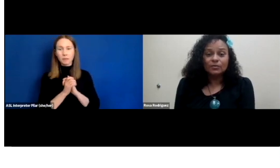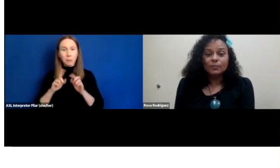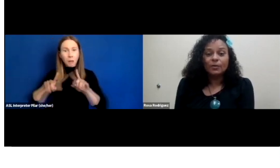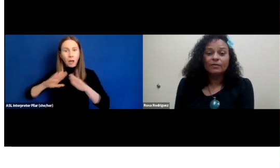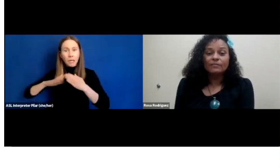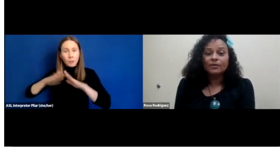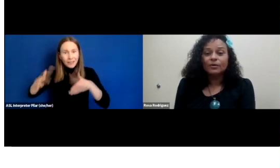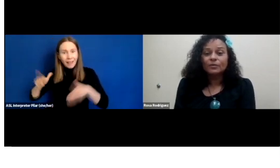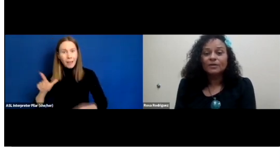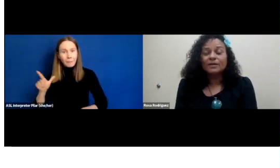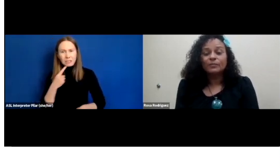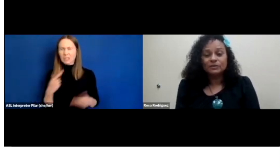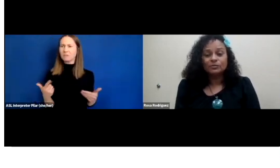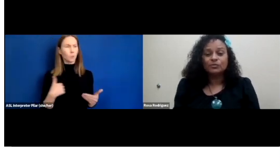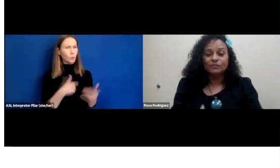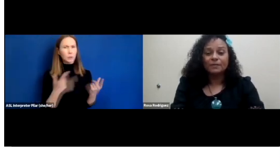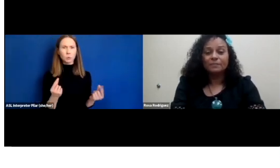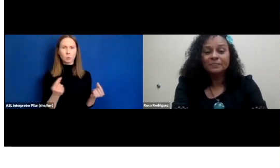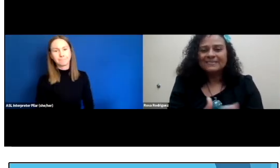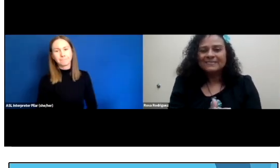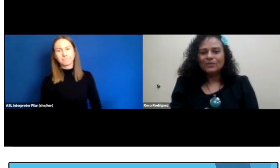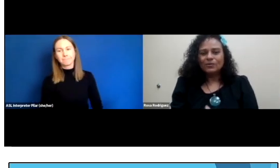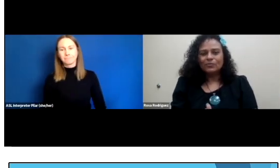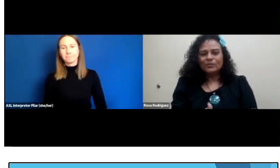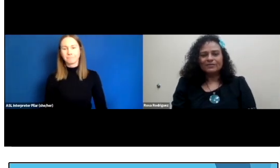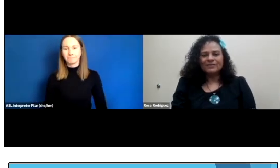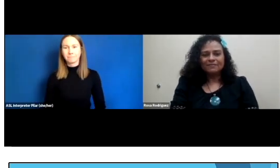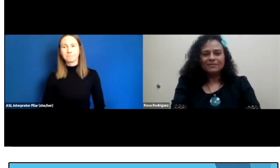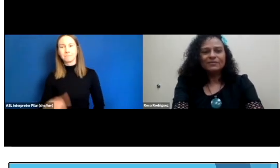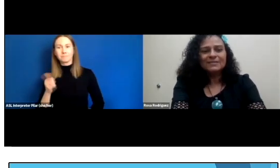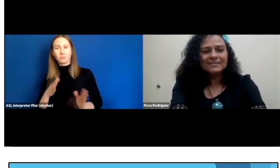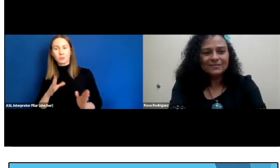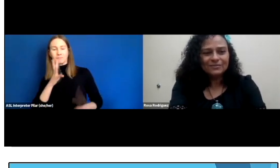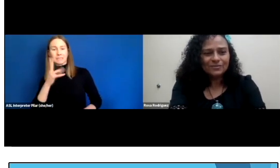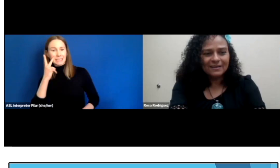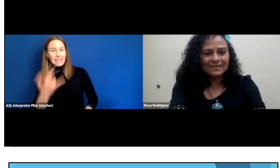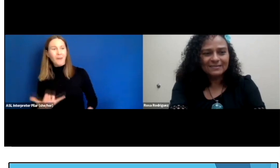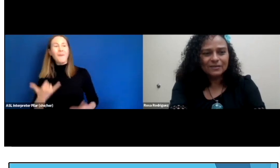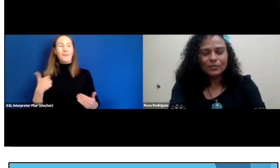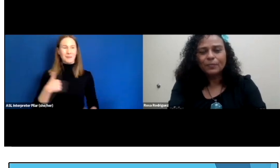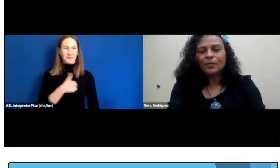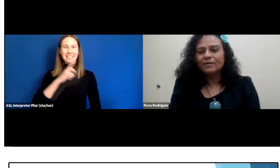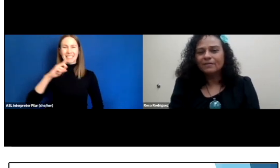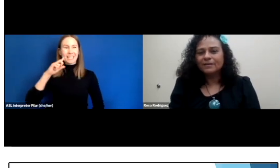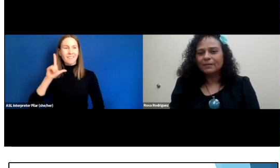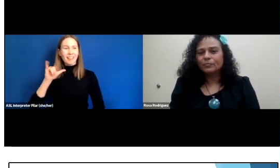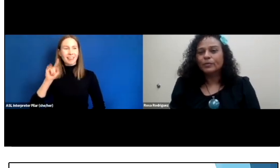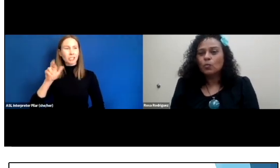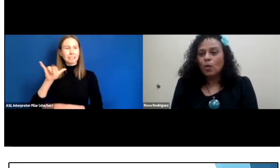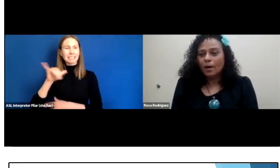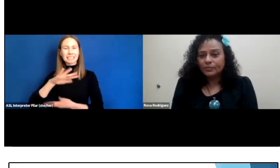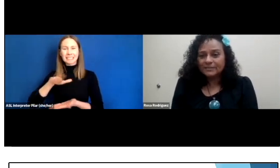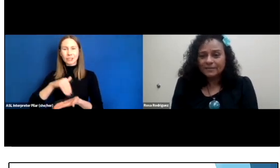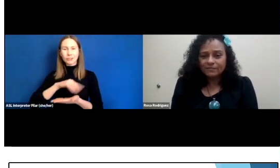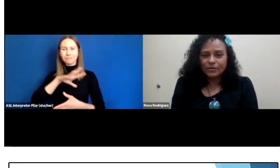They're part of our community and we need to serve them. So, we are the Deaf Literacy Center. Like I said, we're part of a library cooperative,